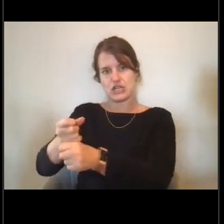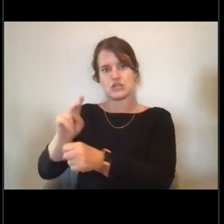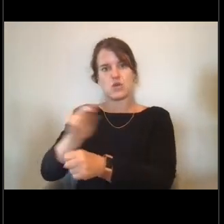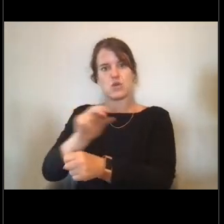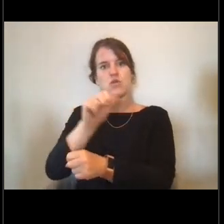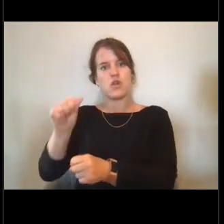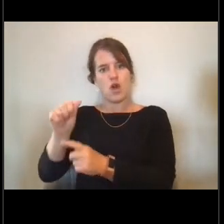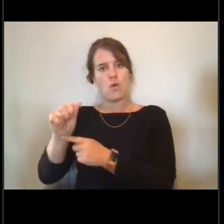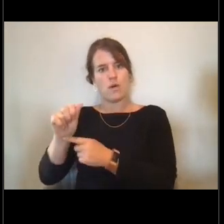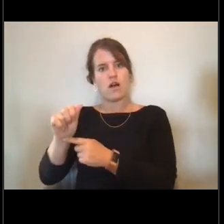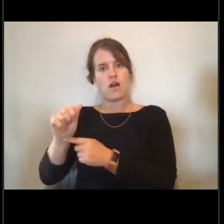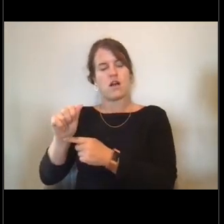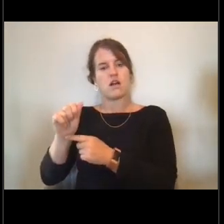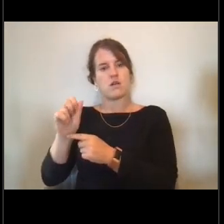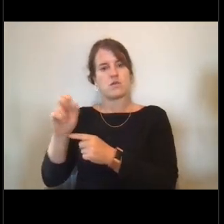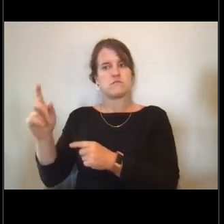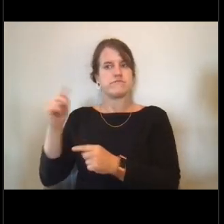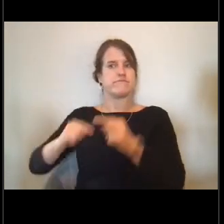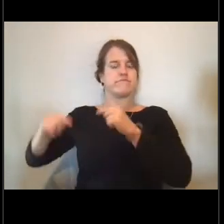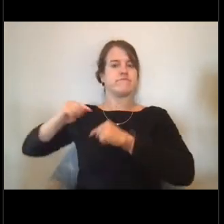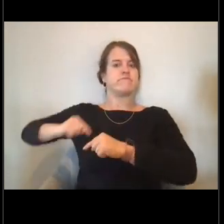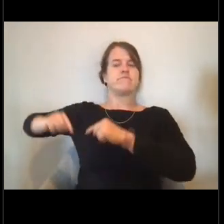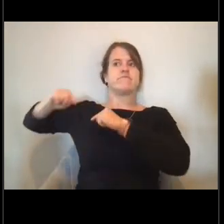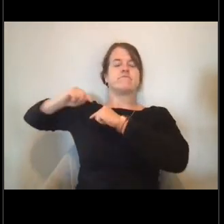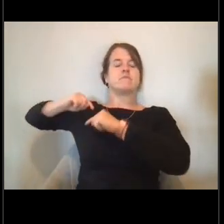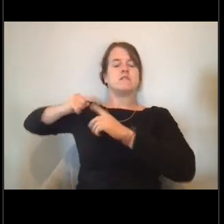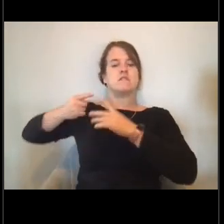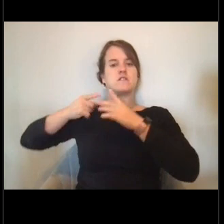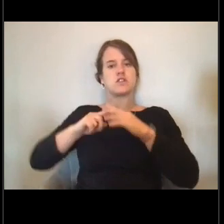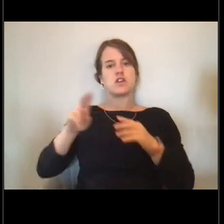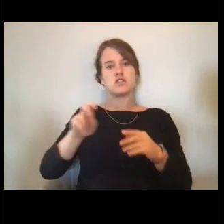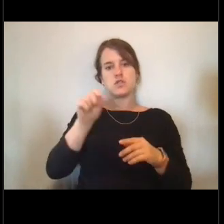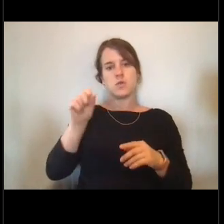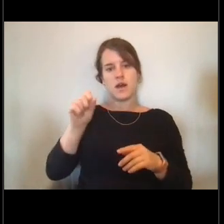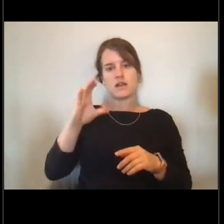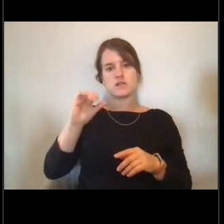to the US coast and geodetic survey.